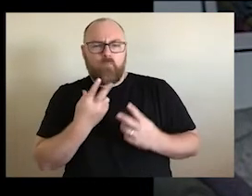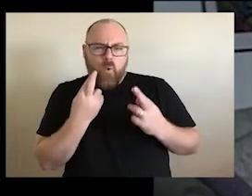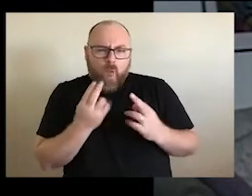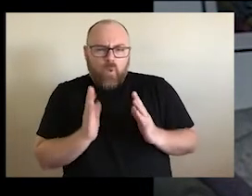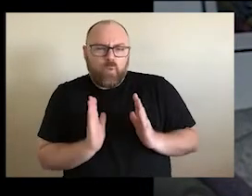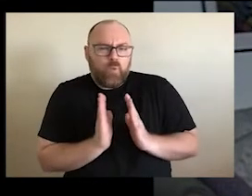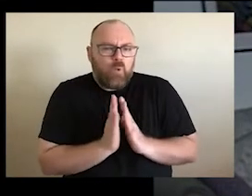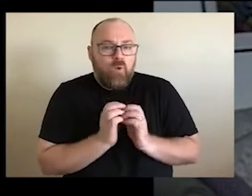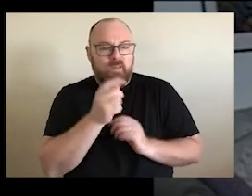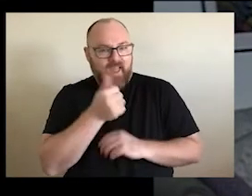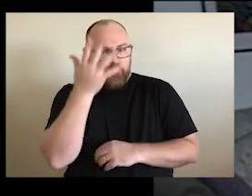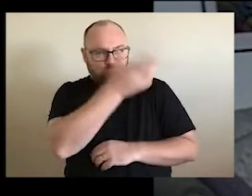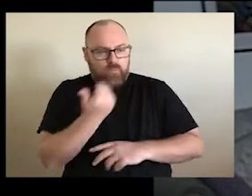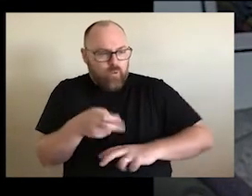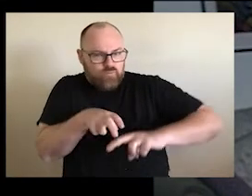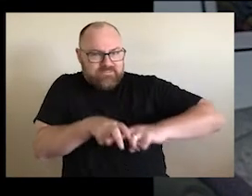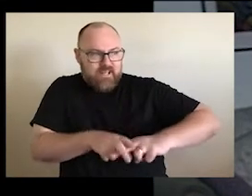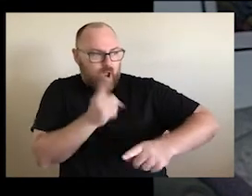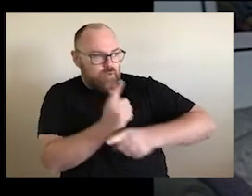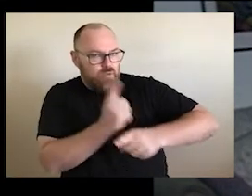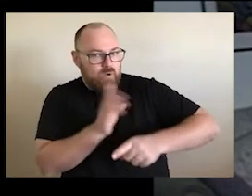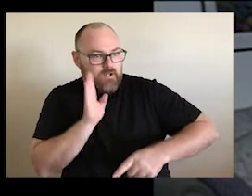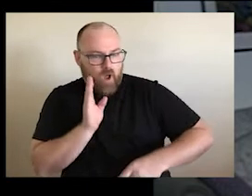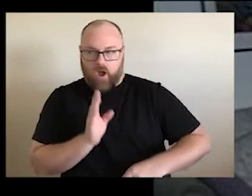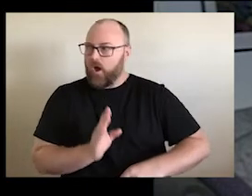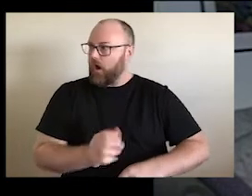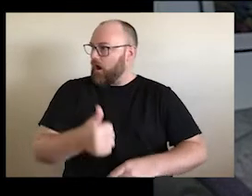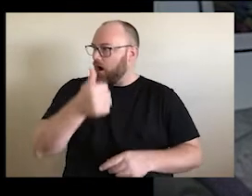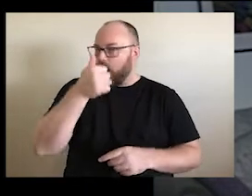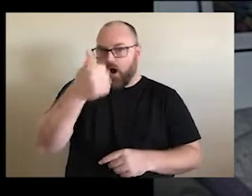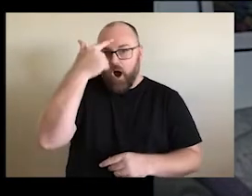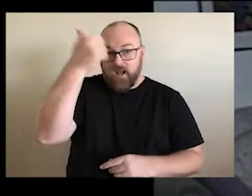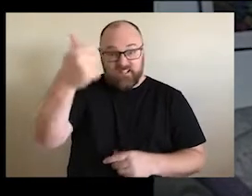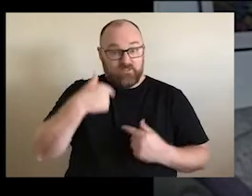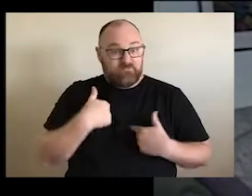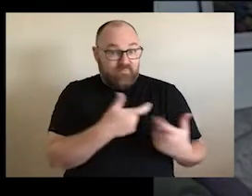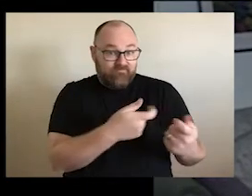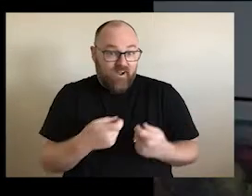and to sit and talk so we can listen. So I thought gee that was a great idea. So we did. One